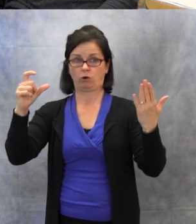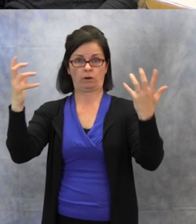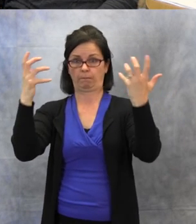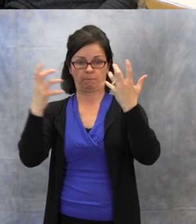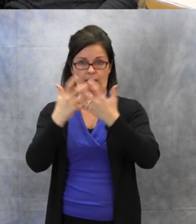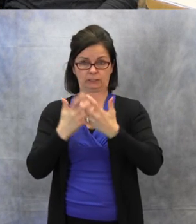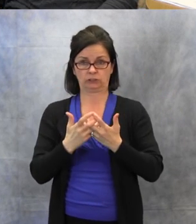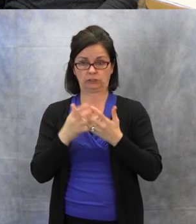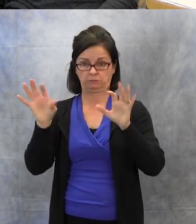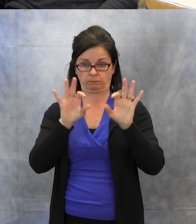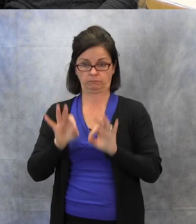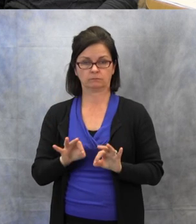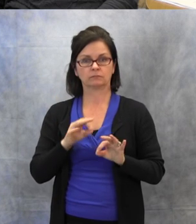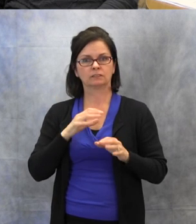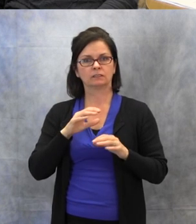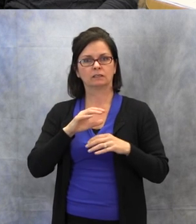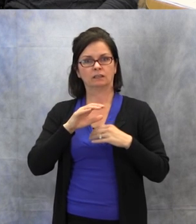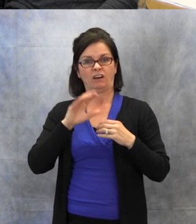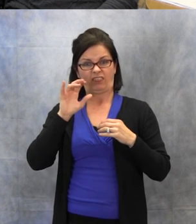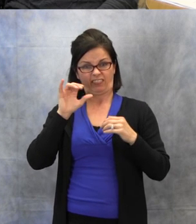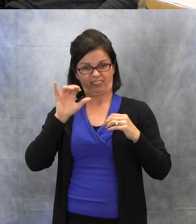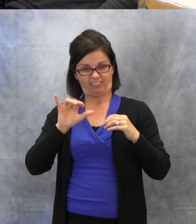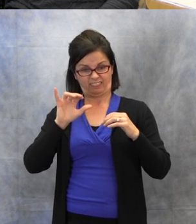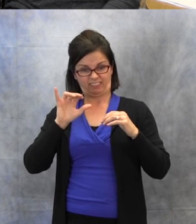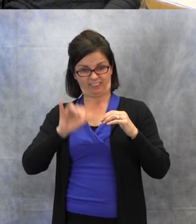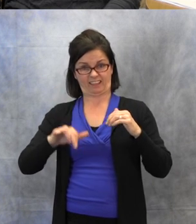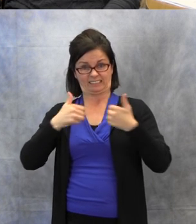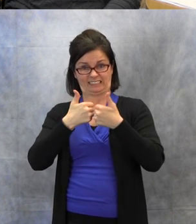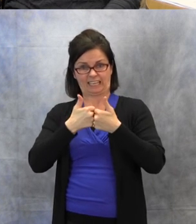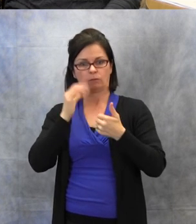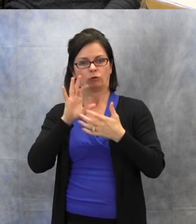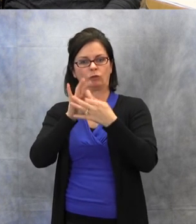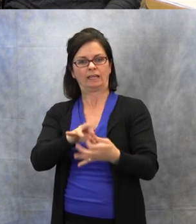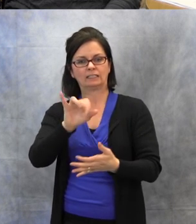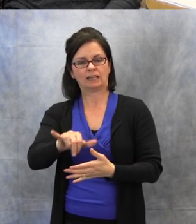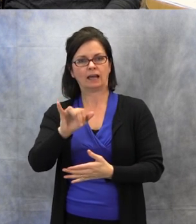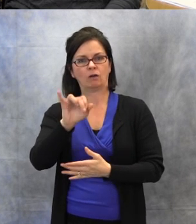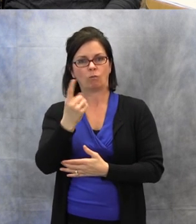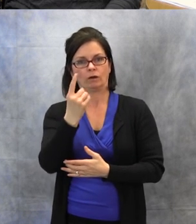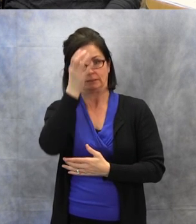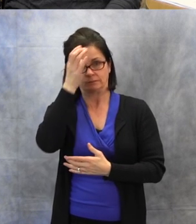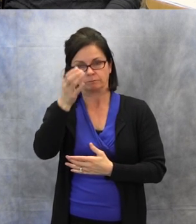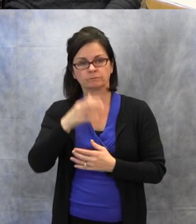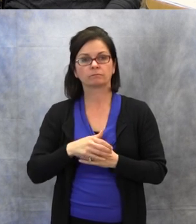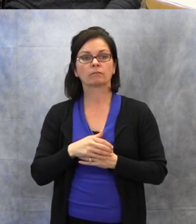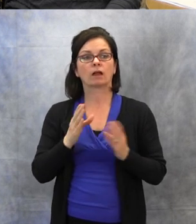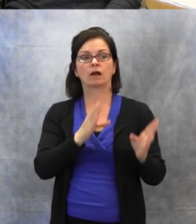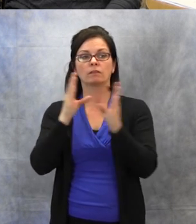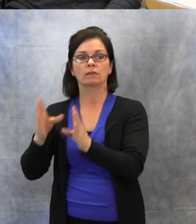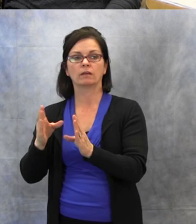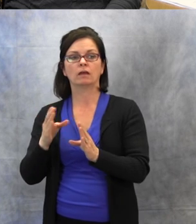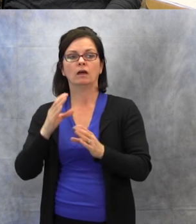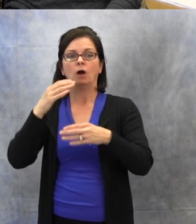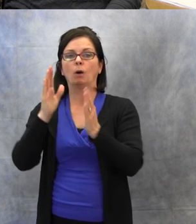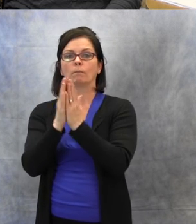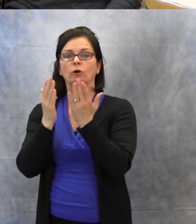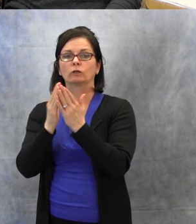often. Book Creator is a great app. You can download any kind of pictures. You can do pictures